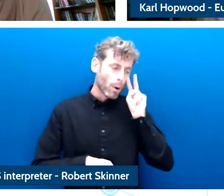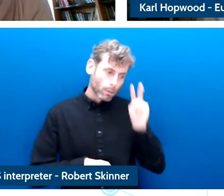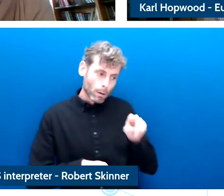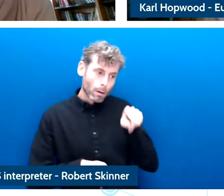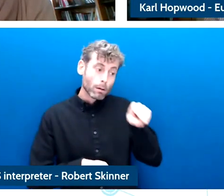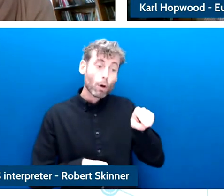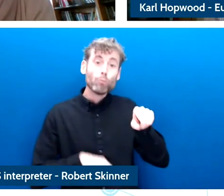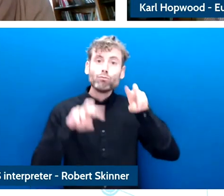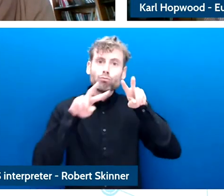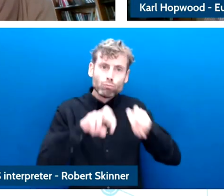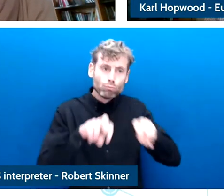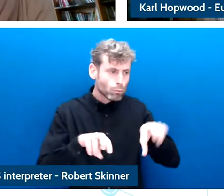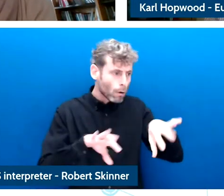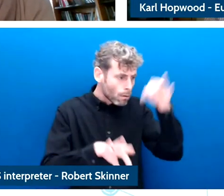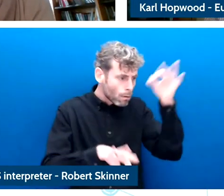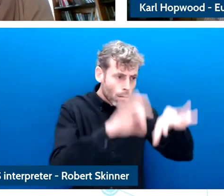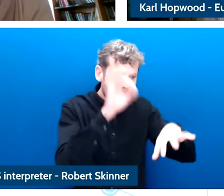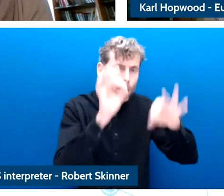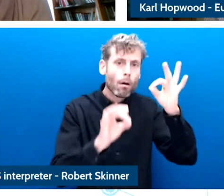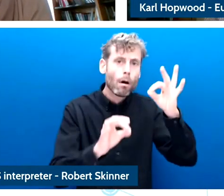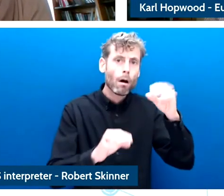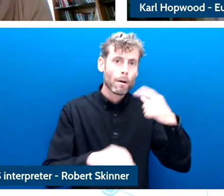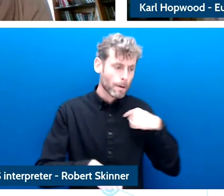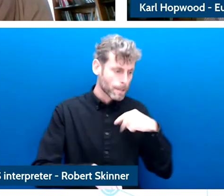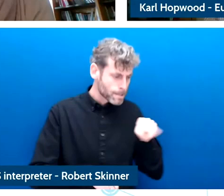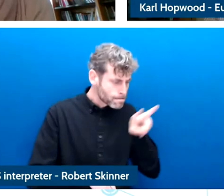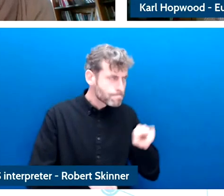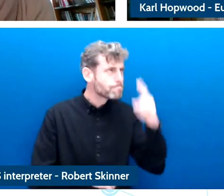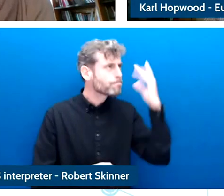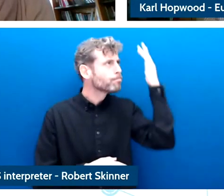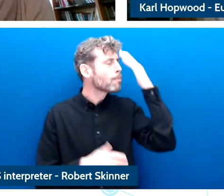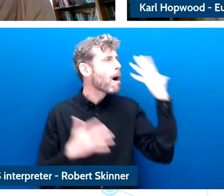to leak into the policy and same at the same time we need to be able to work with